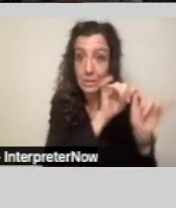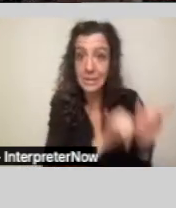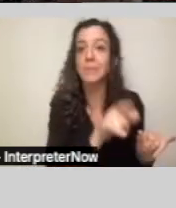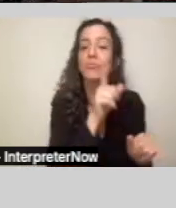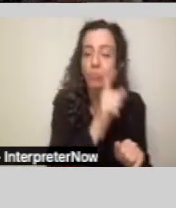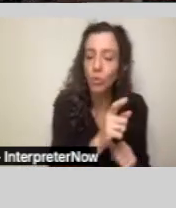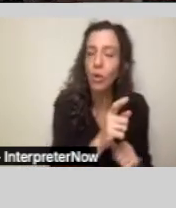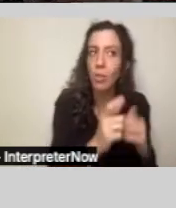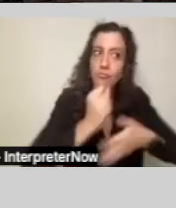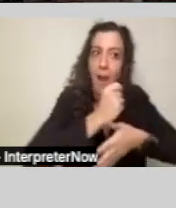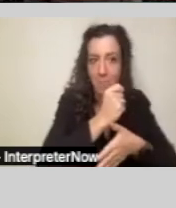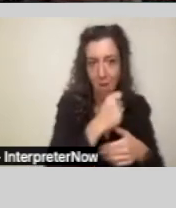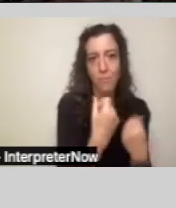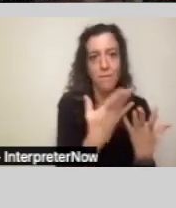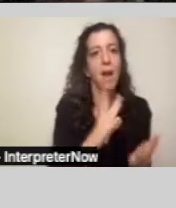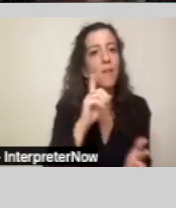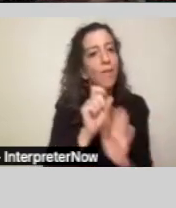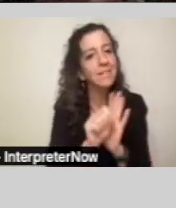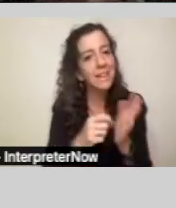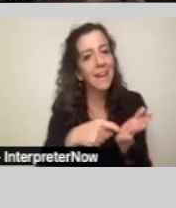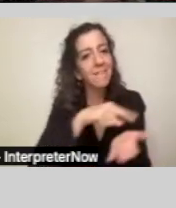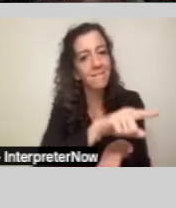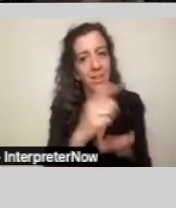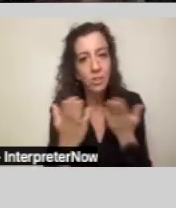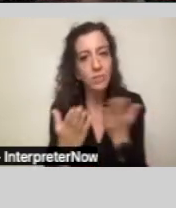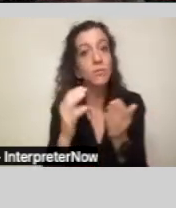services to people with I/DD.